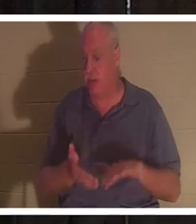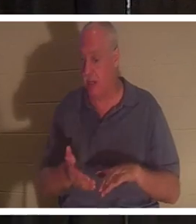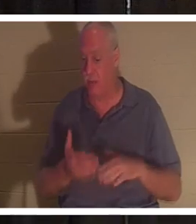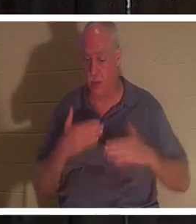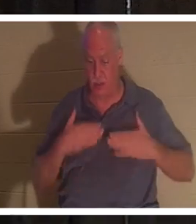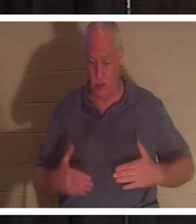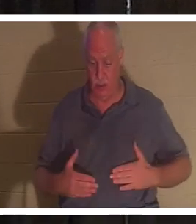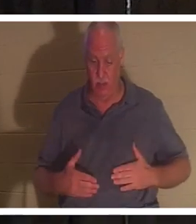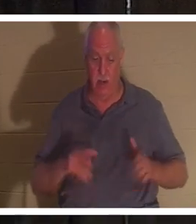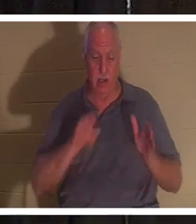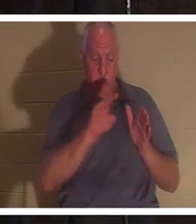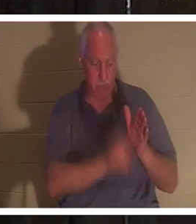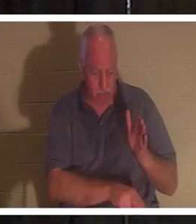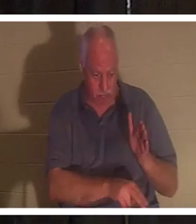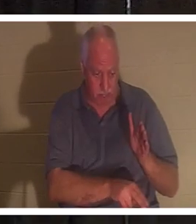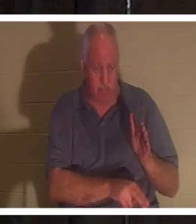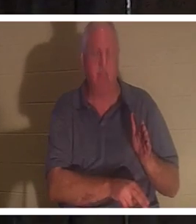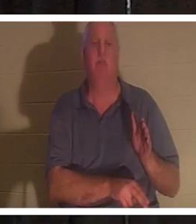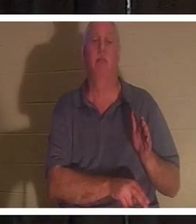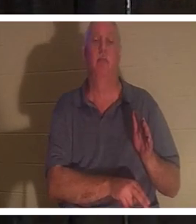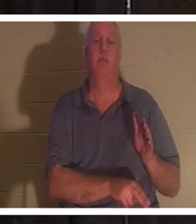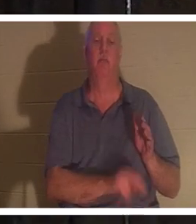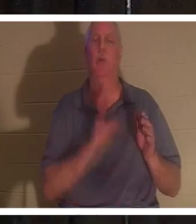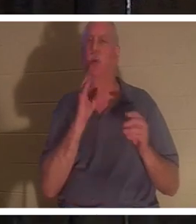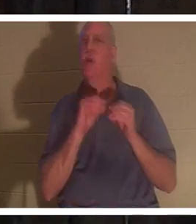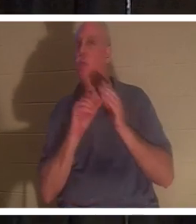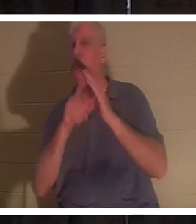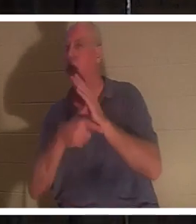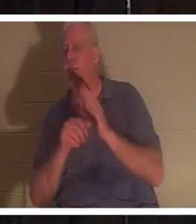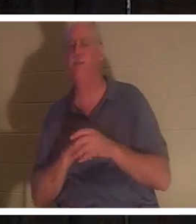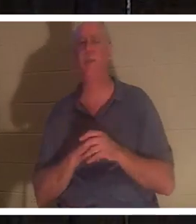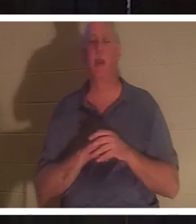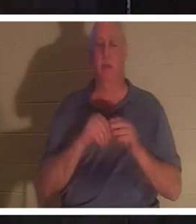into the ground. And we'll talk more about that as we go further, but tonight I'm talking about